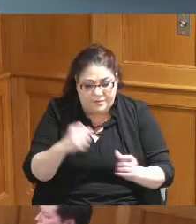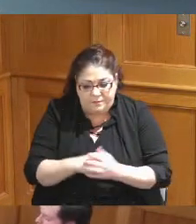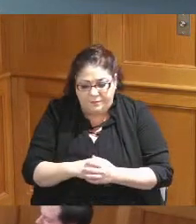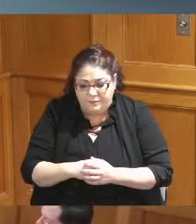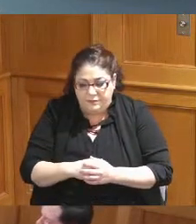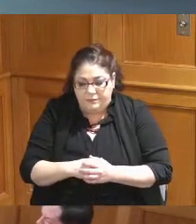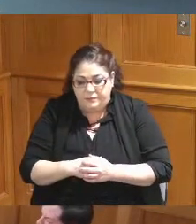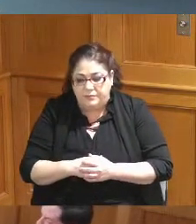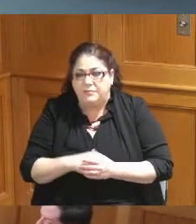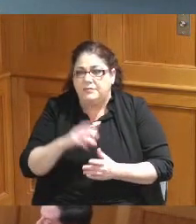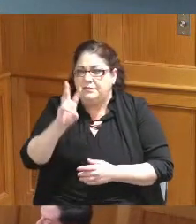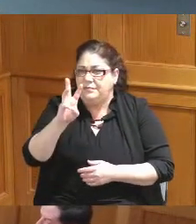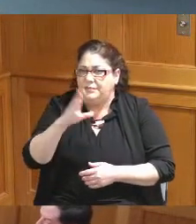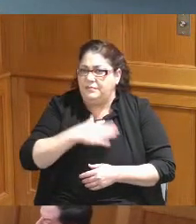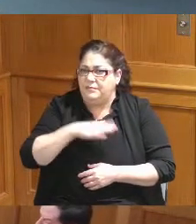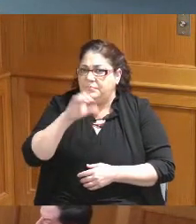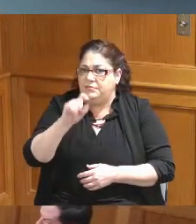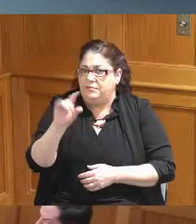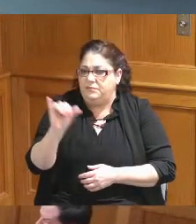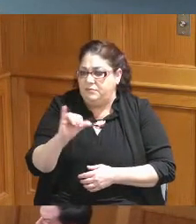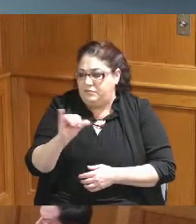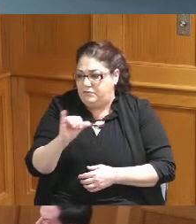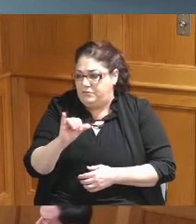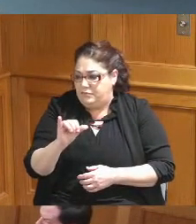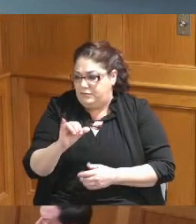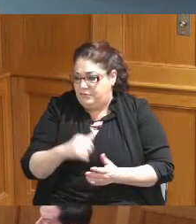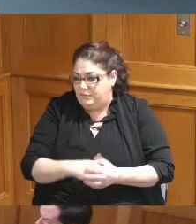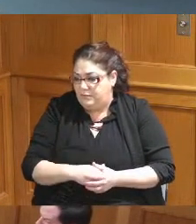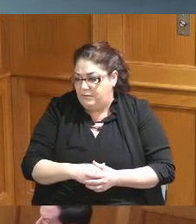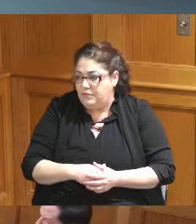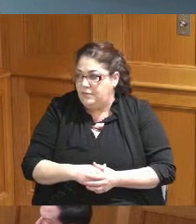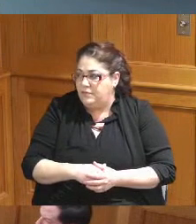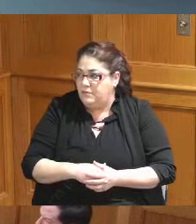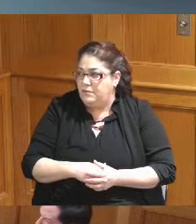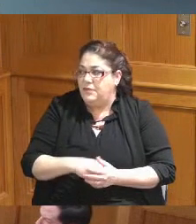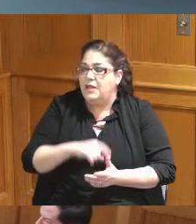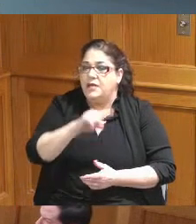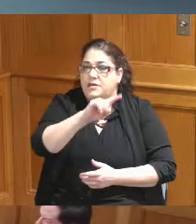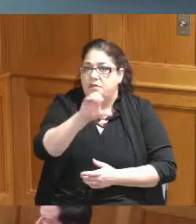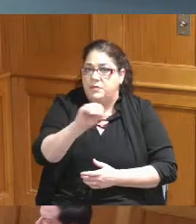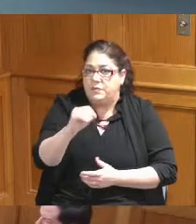a question that I had I know that the consultant will make some decisions or recommendations to